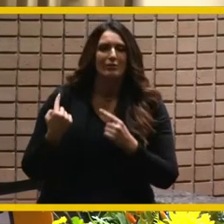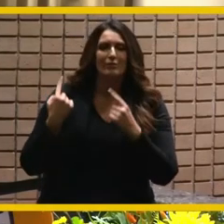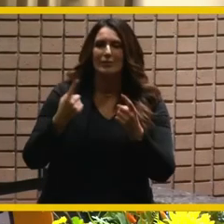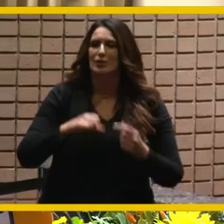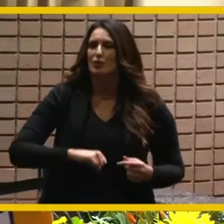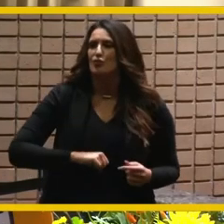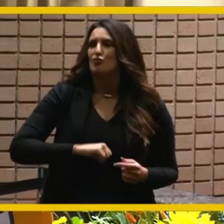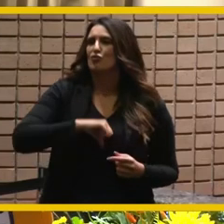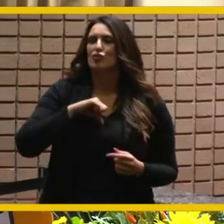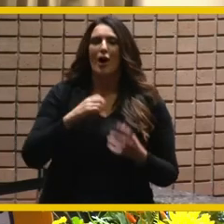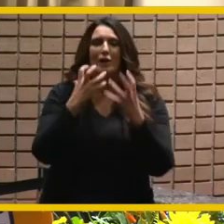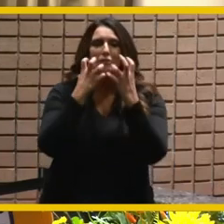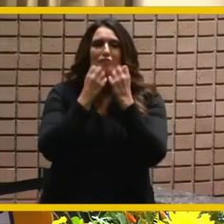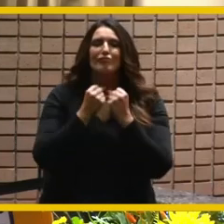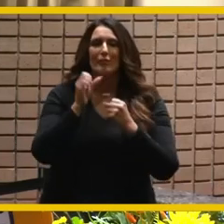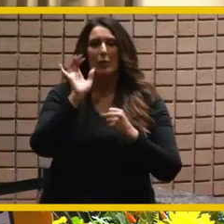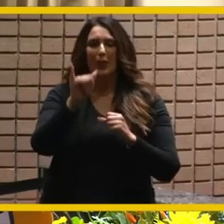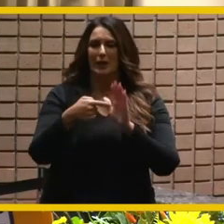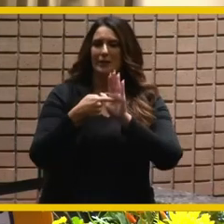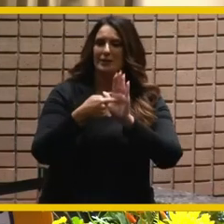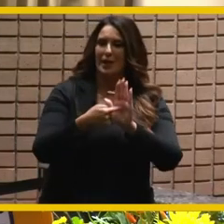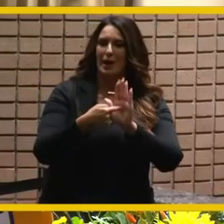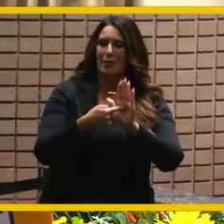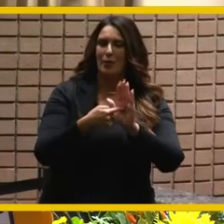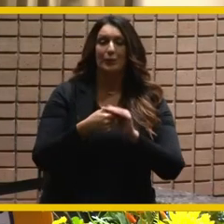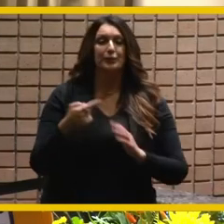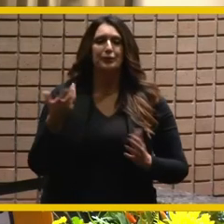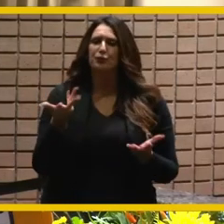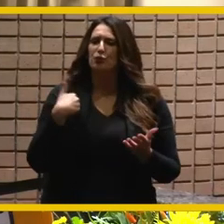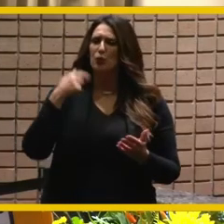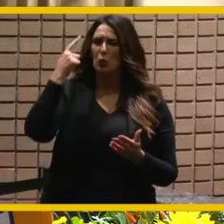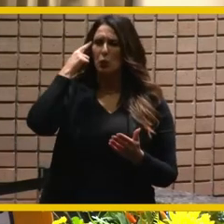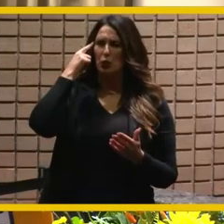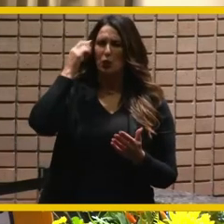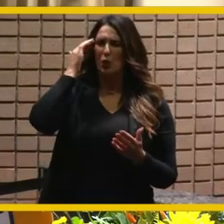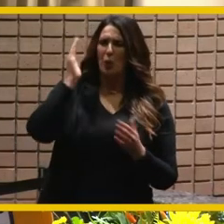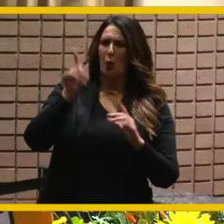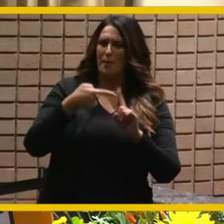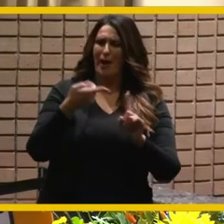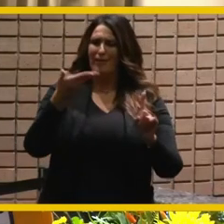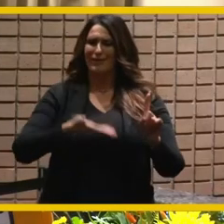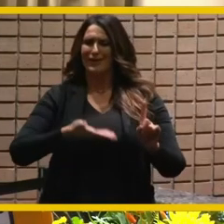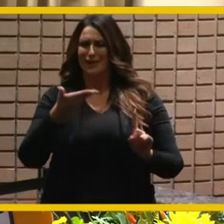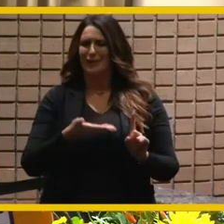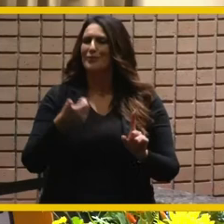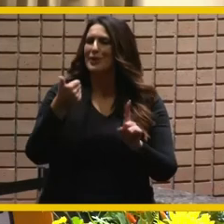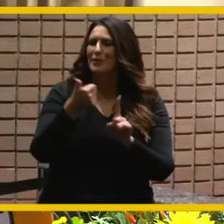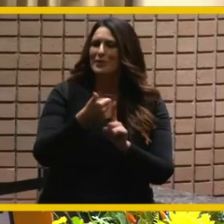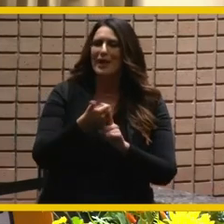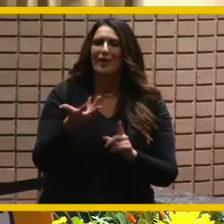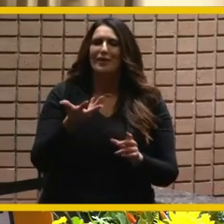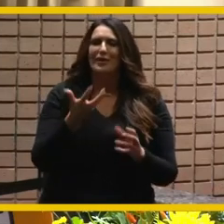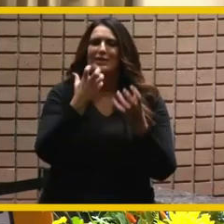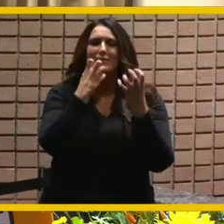a great example of that so what do we know about this mayor we know he is loved he's loved serving